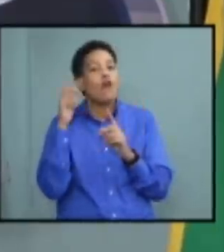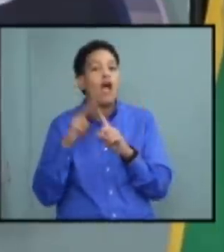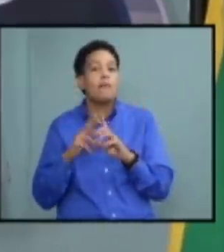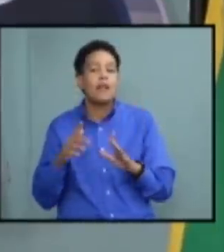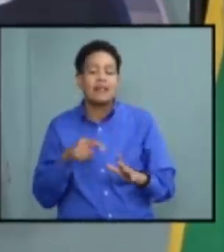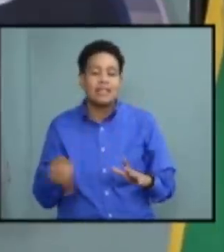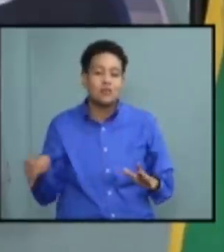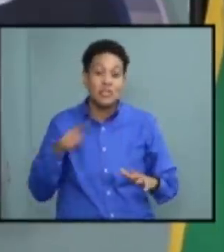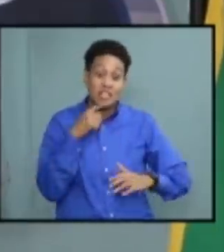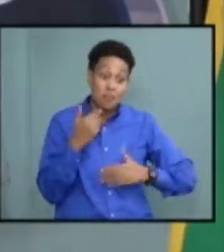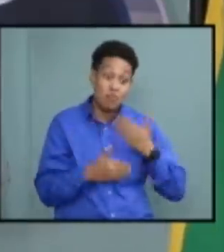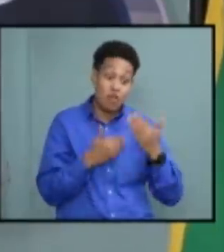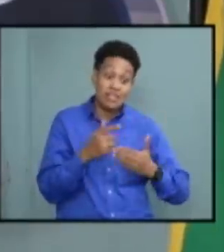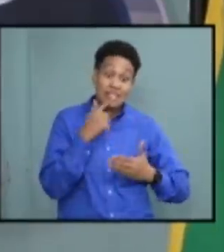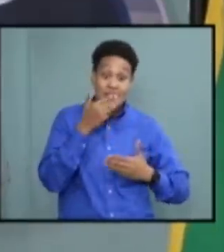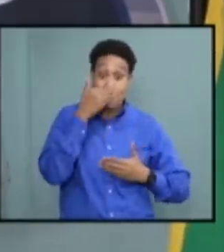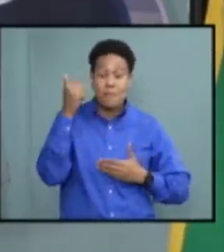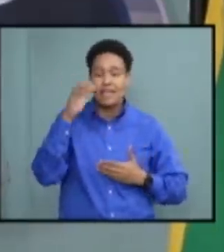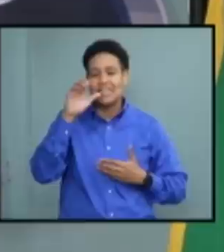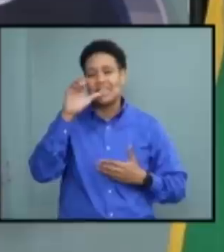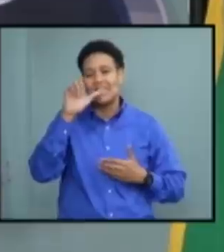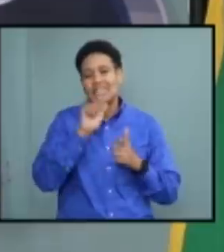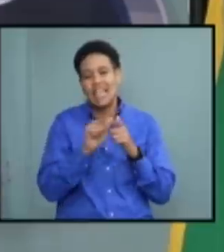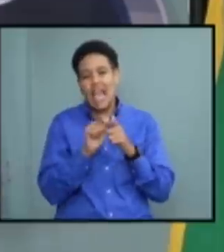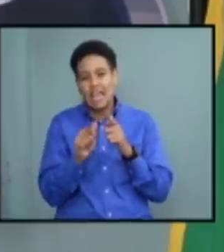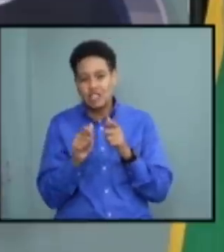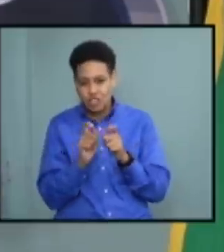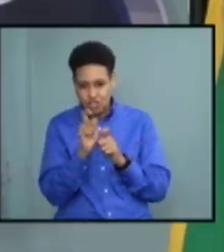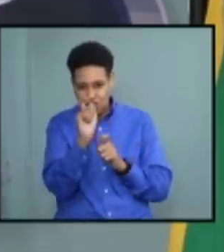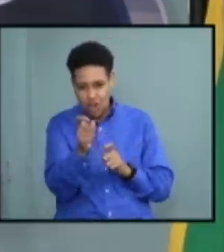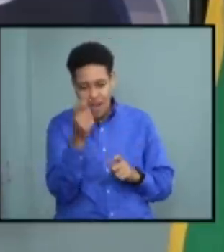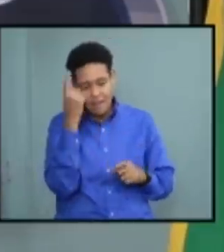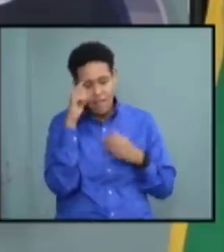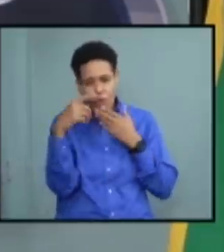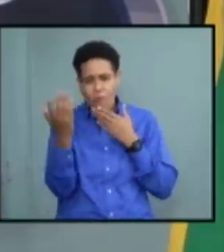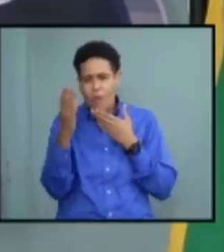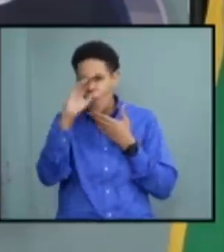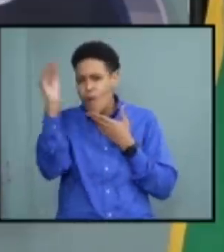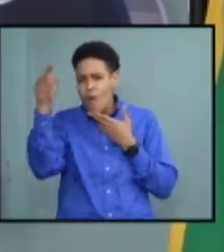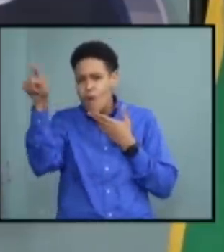processing of the best cash grants for the companies who have retained